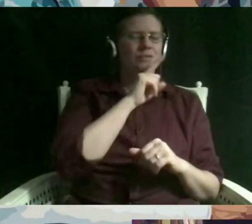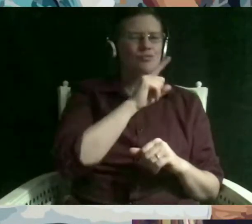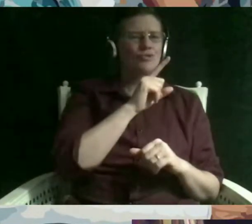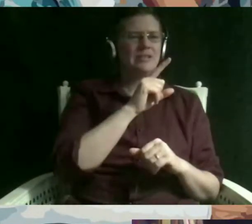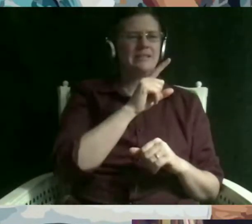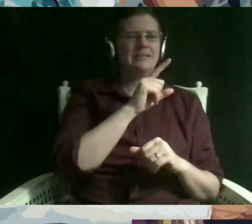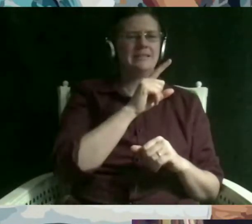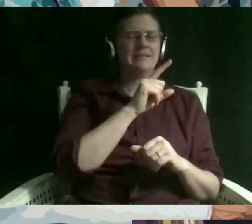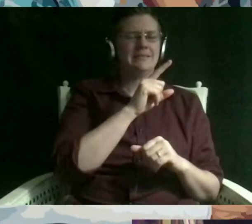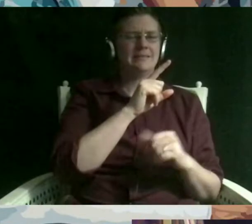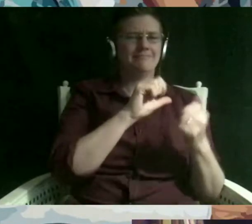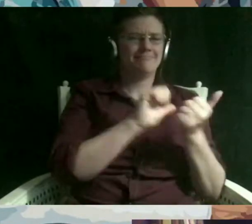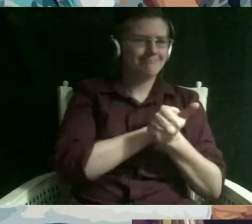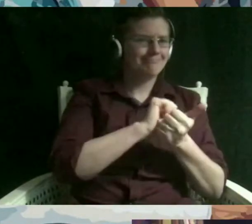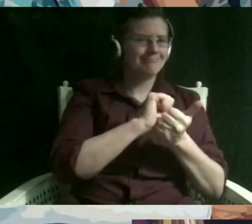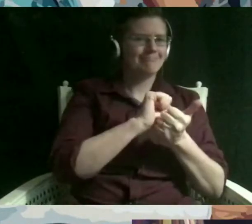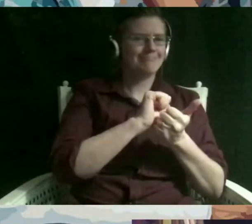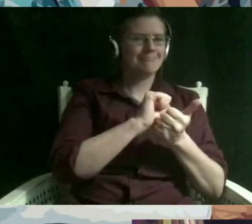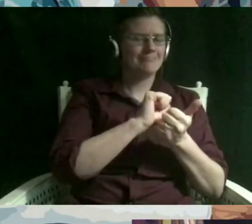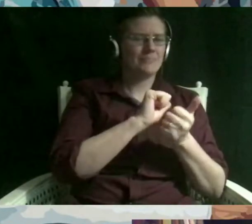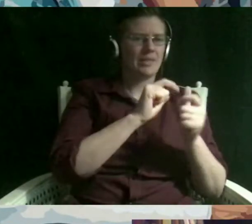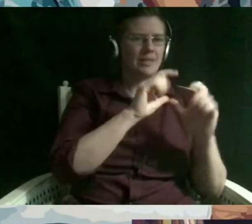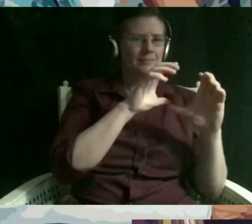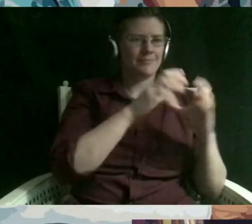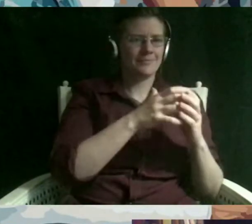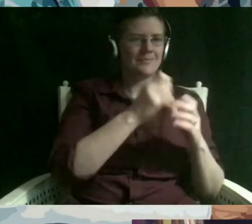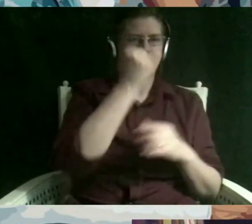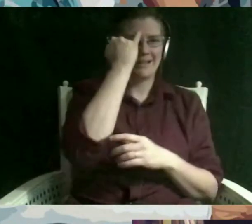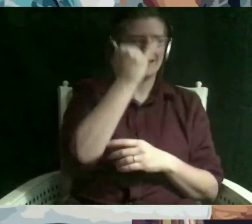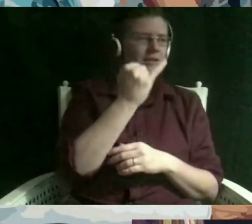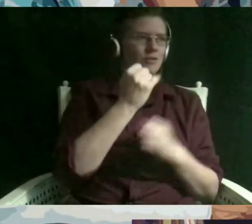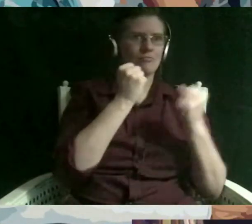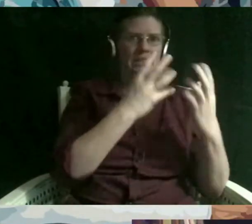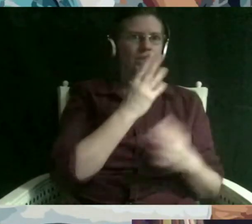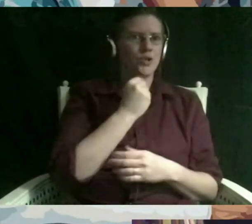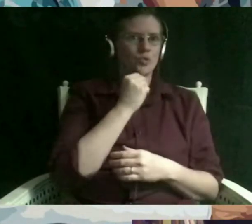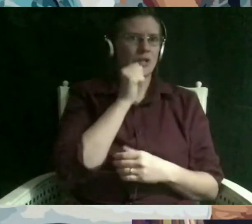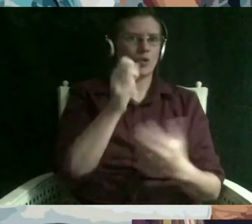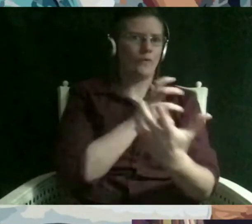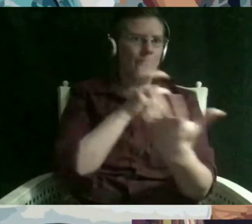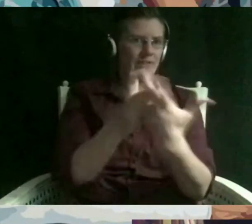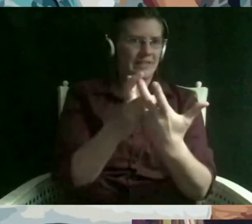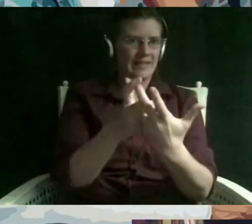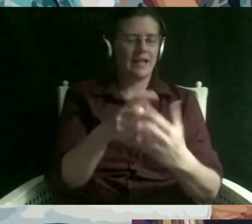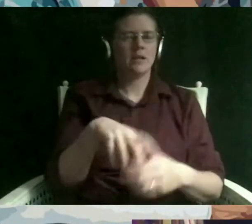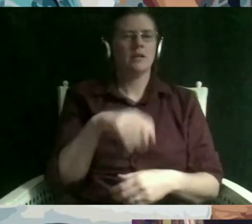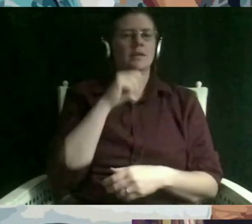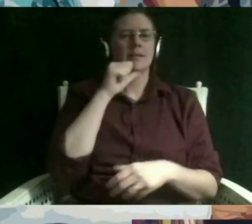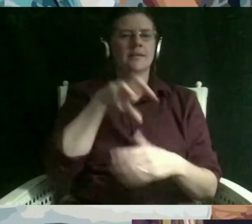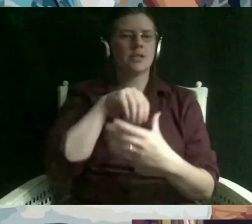a ton of jews who don't fit into that idea it ignores sephardic jews who originated in spain